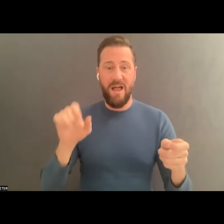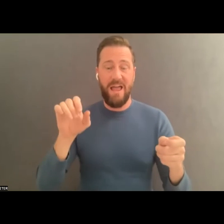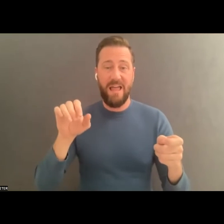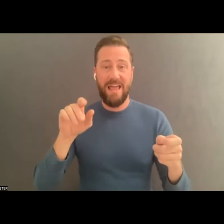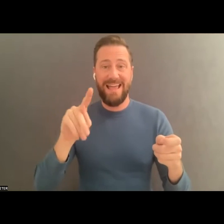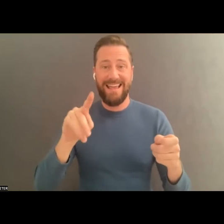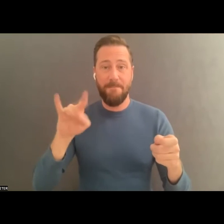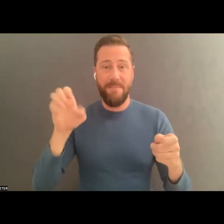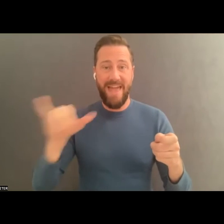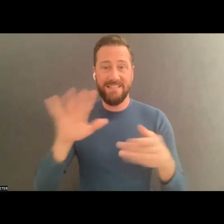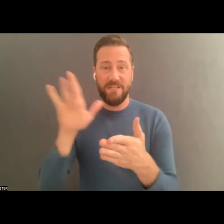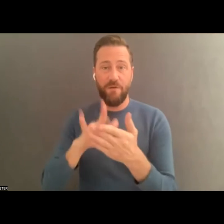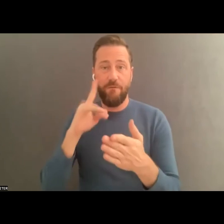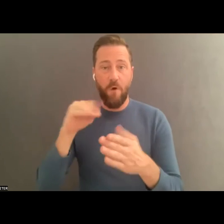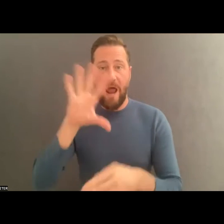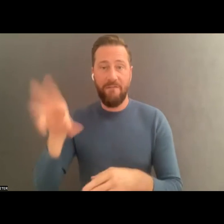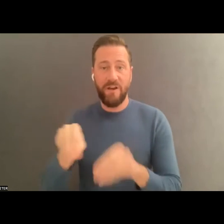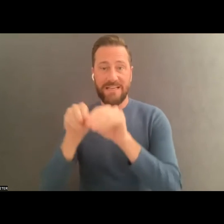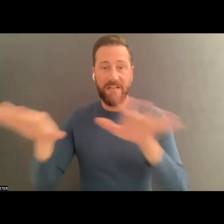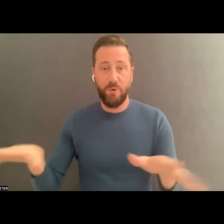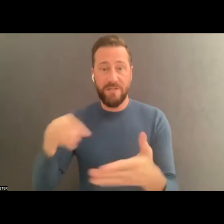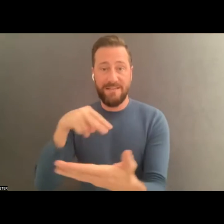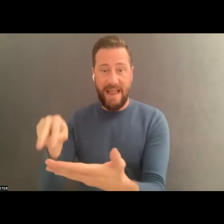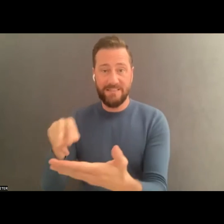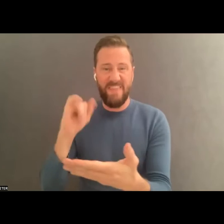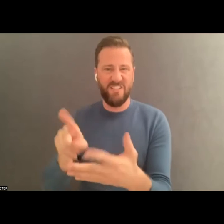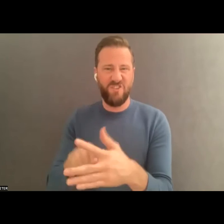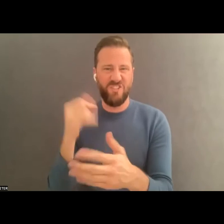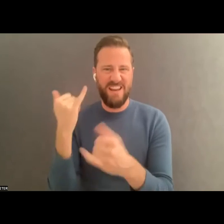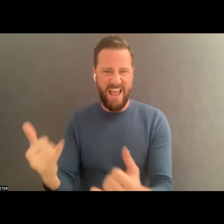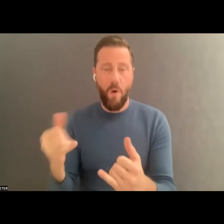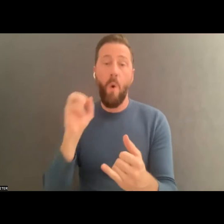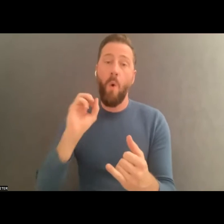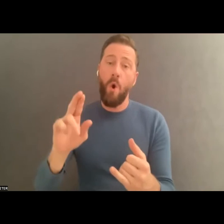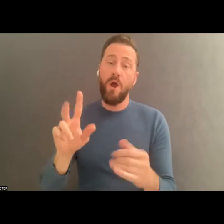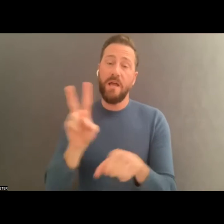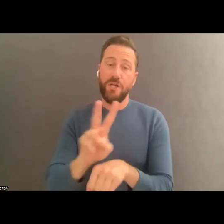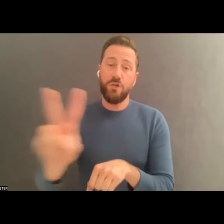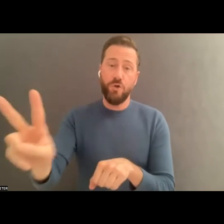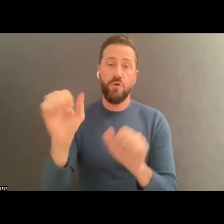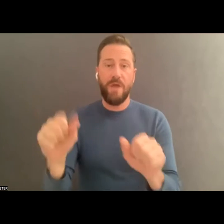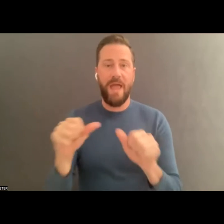African and Dimes Dance. It -- diaspora dance. It starts now. Two, you can continue